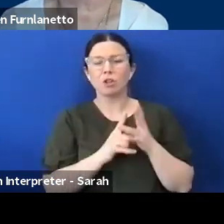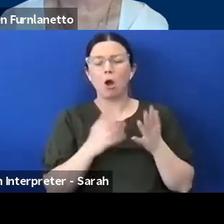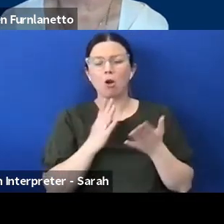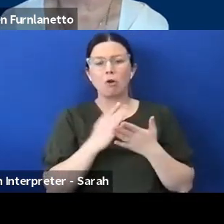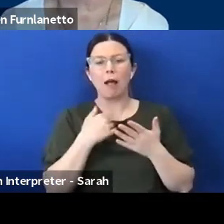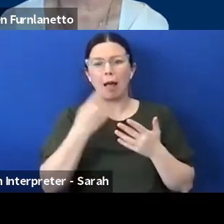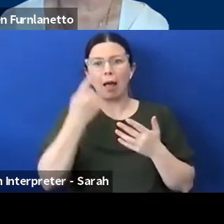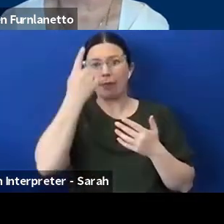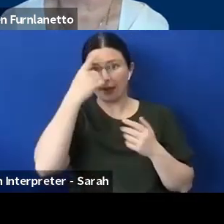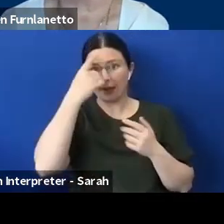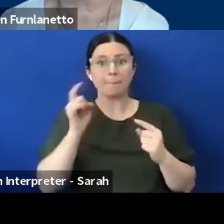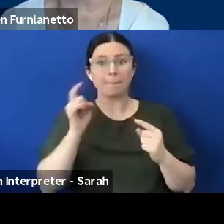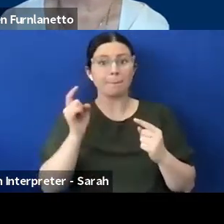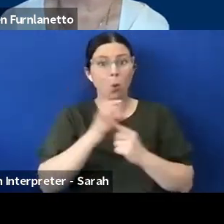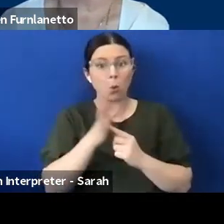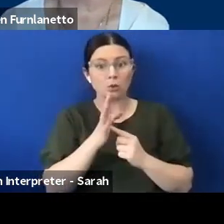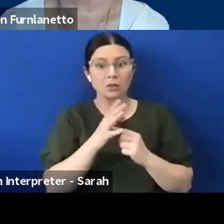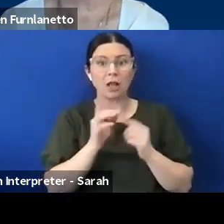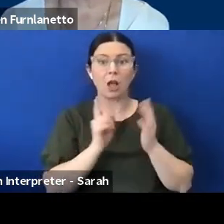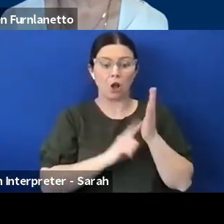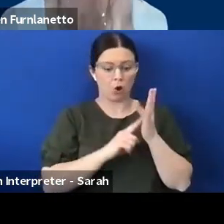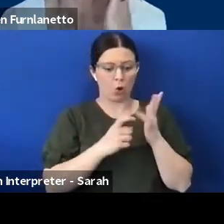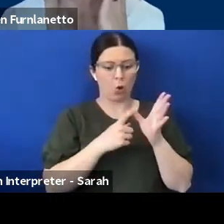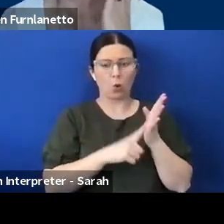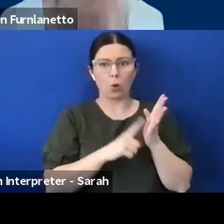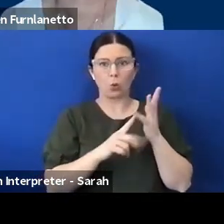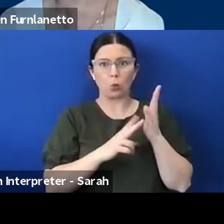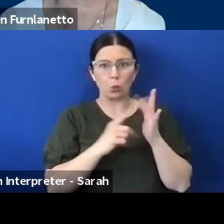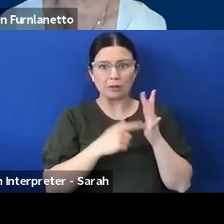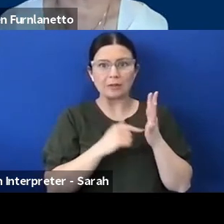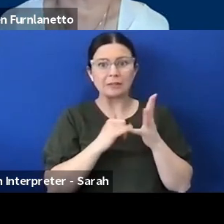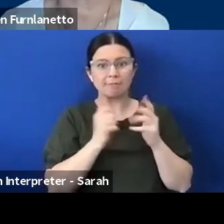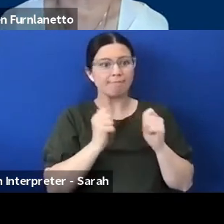the local units go out there and and reach out to the people living with disability in their